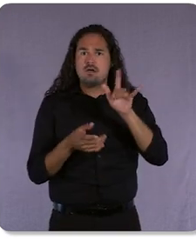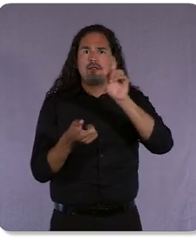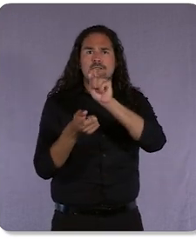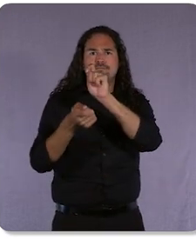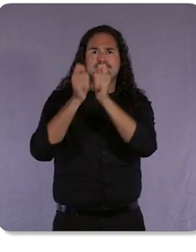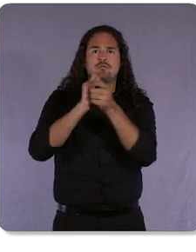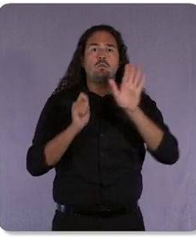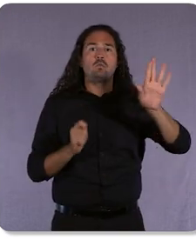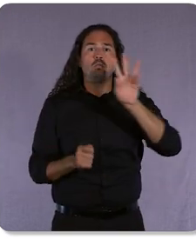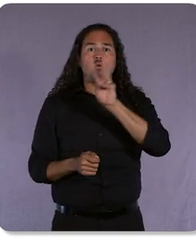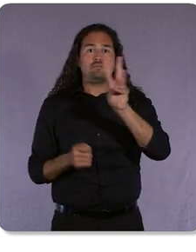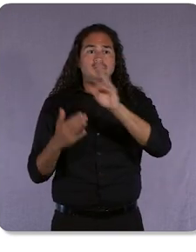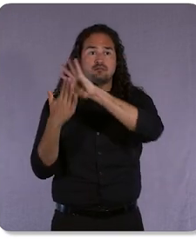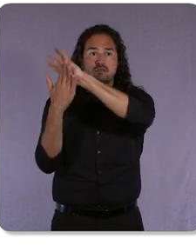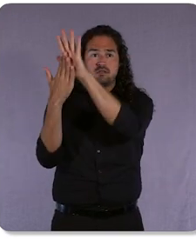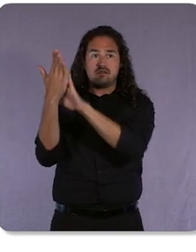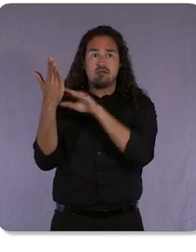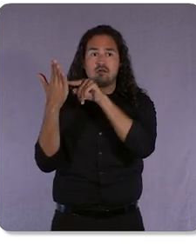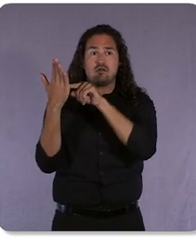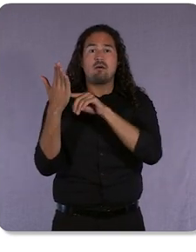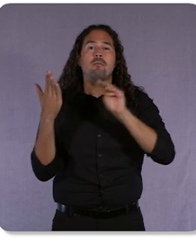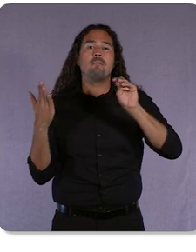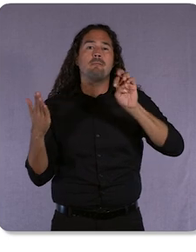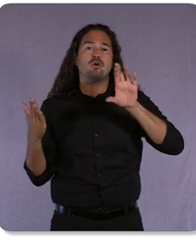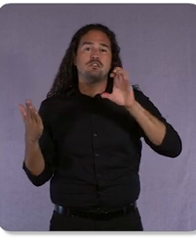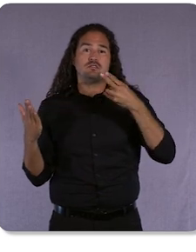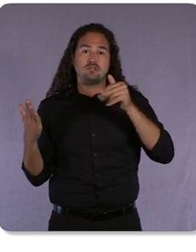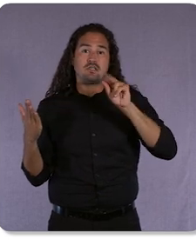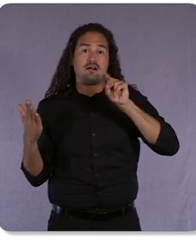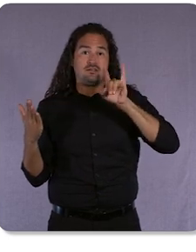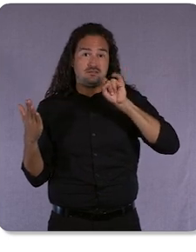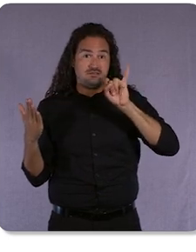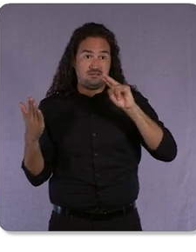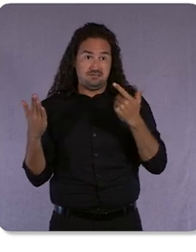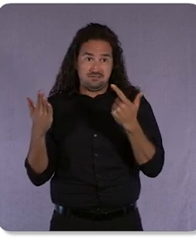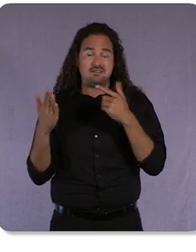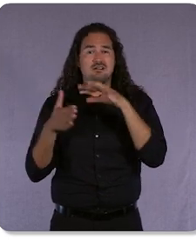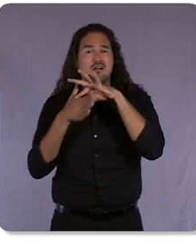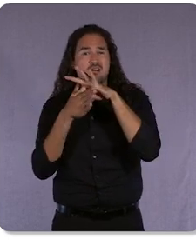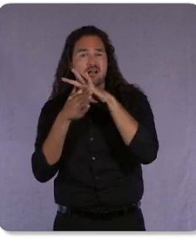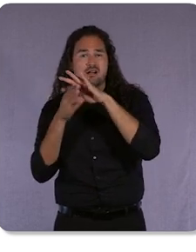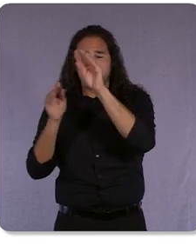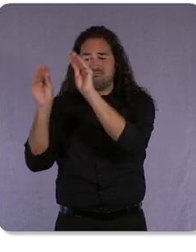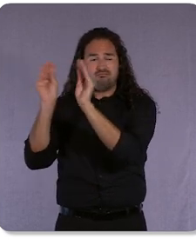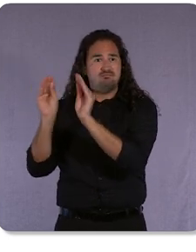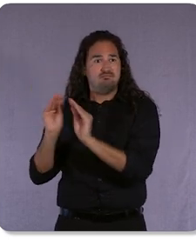This contributed to a 49% lift in sales. And that’s just one example of a company leaning